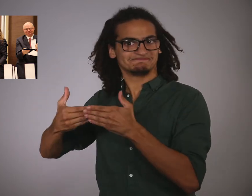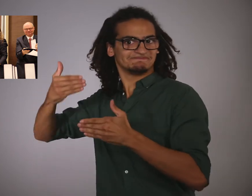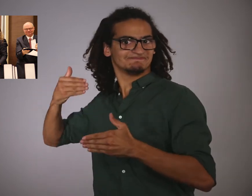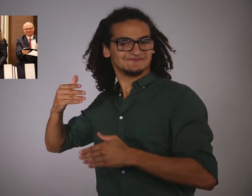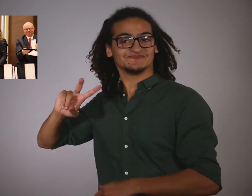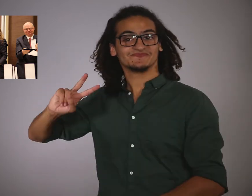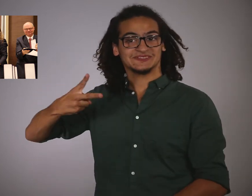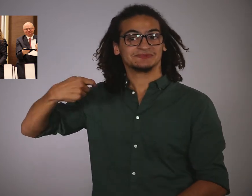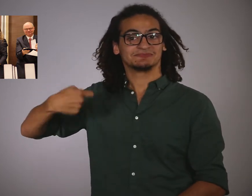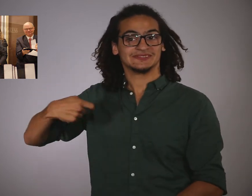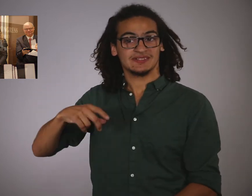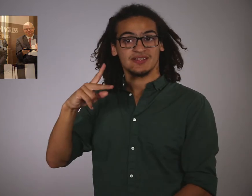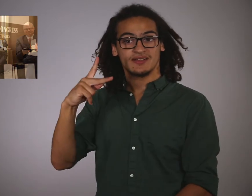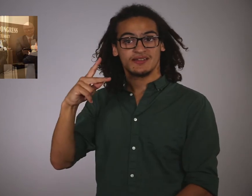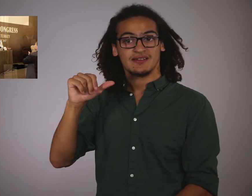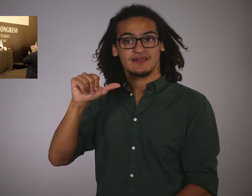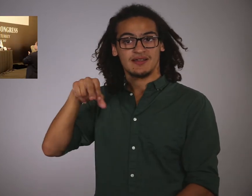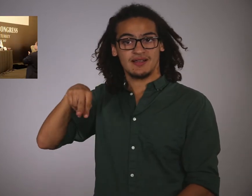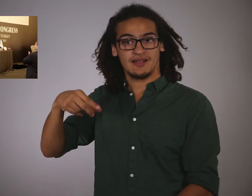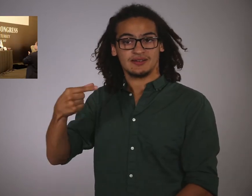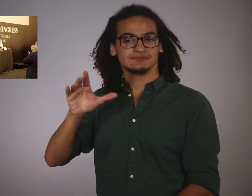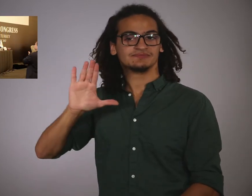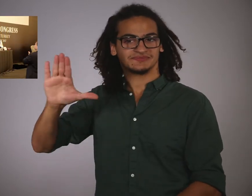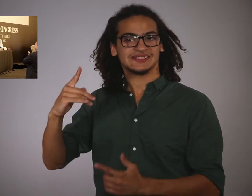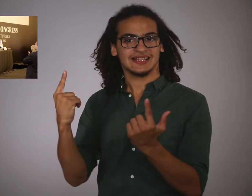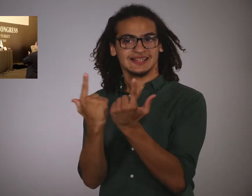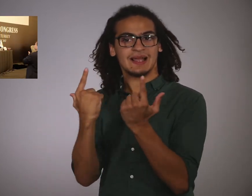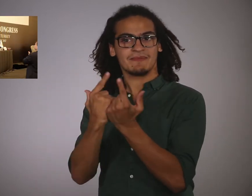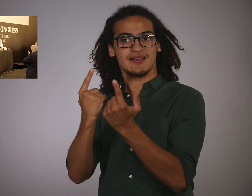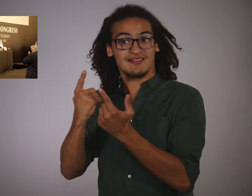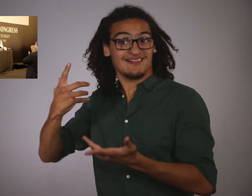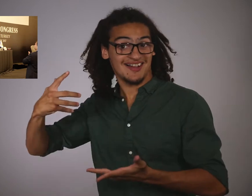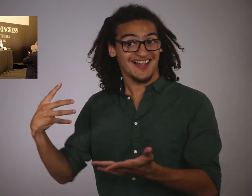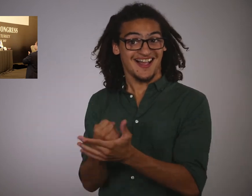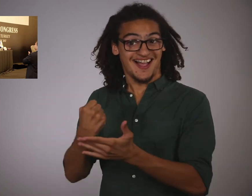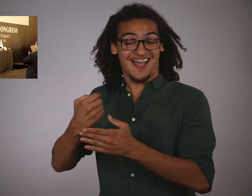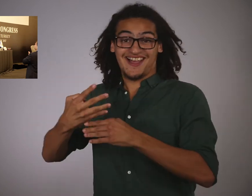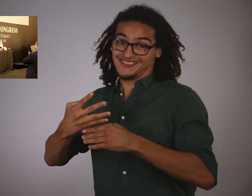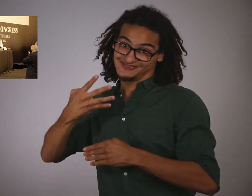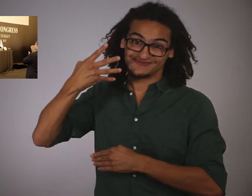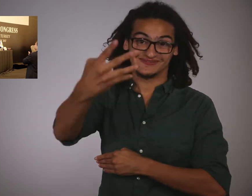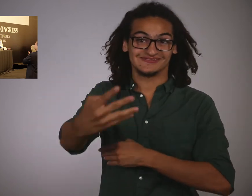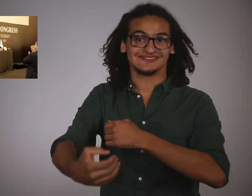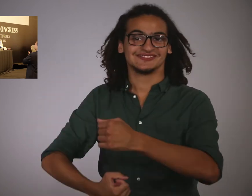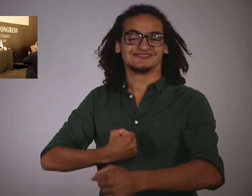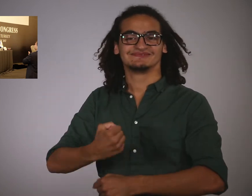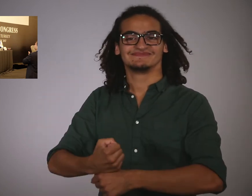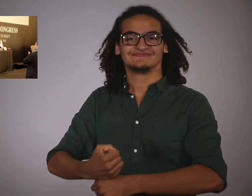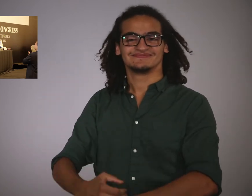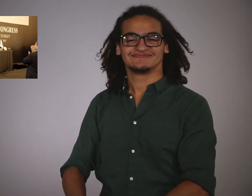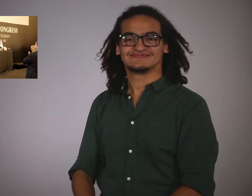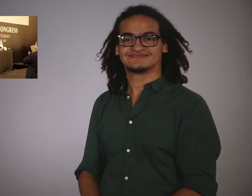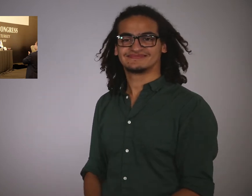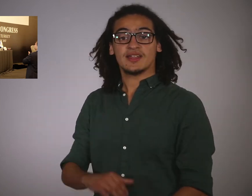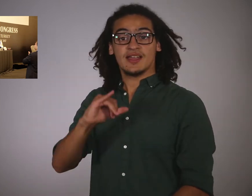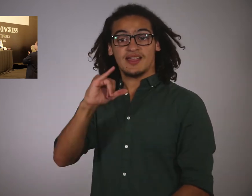Vice President Kang Chen of Chinese Taipei. Kang won and will enter his second term.